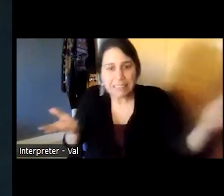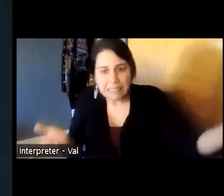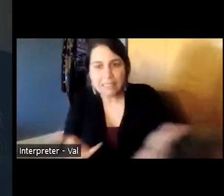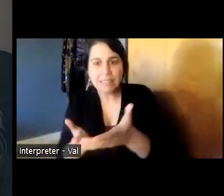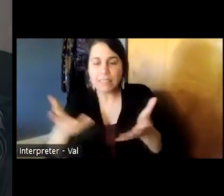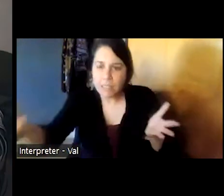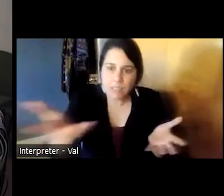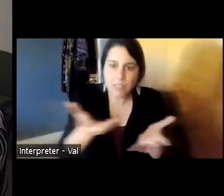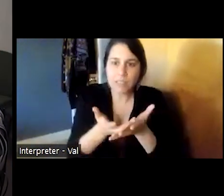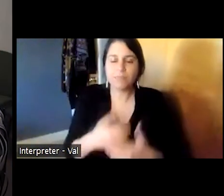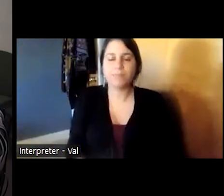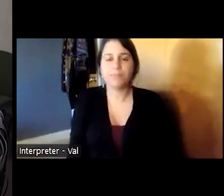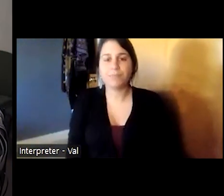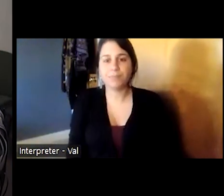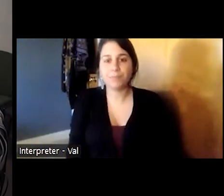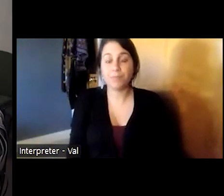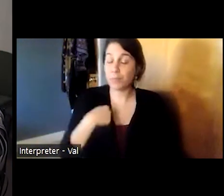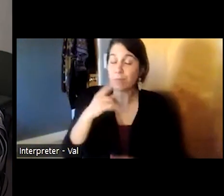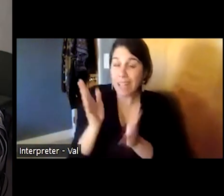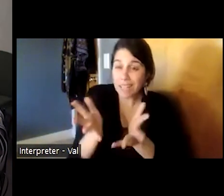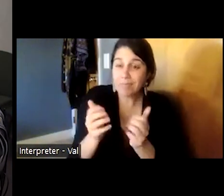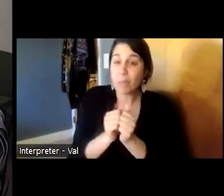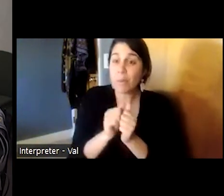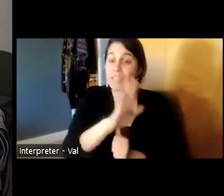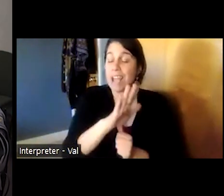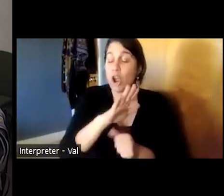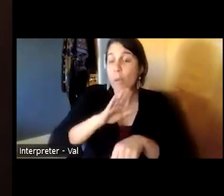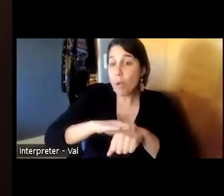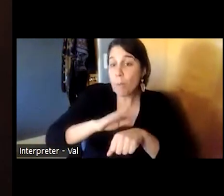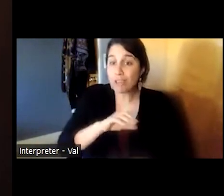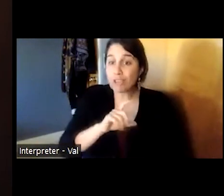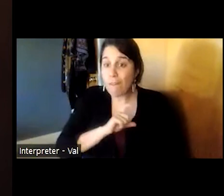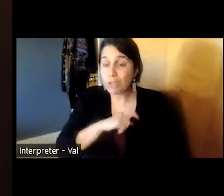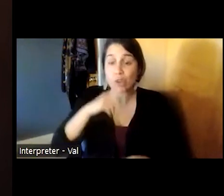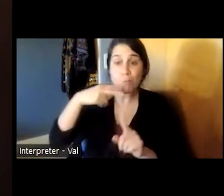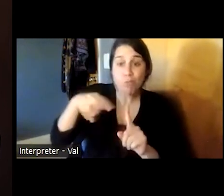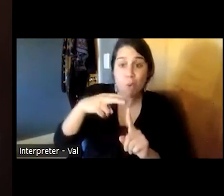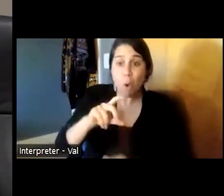we also engaged their probation officers their parole officers judges that were working with them